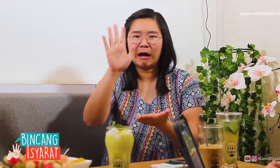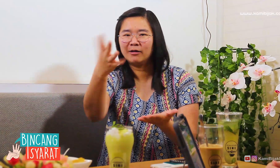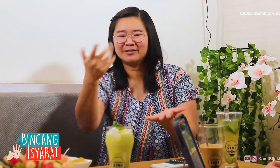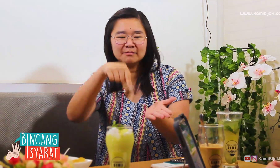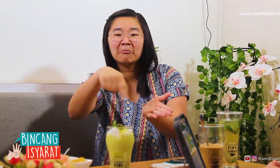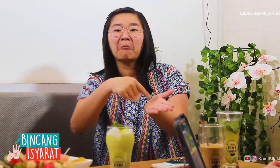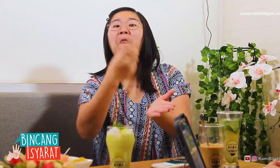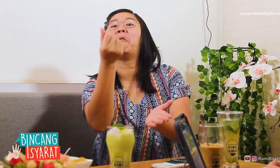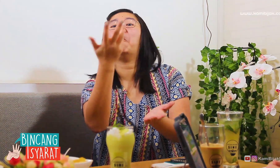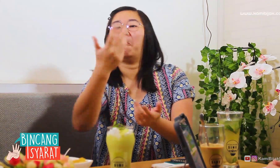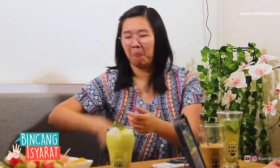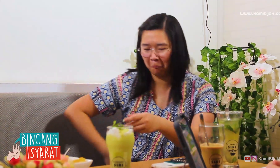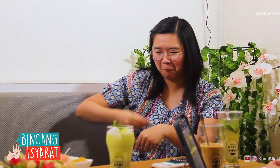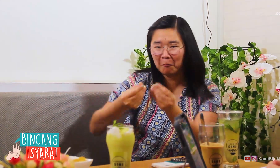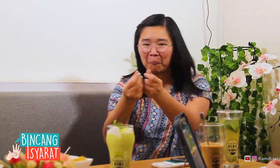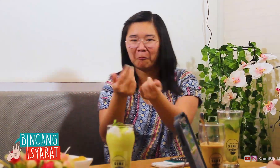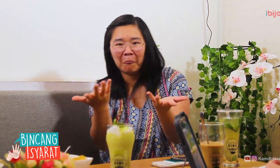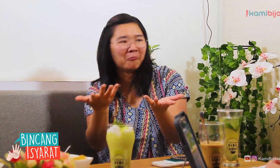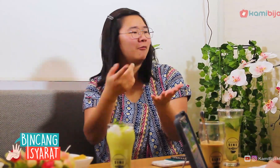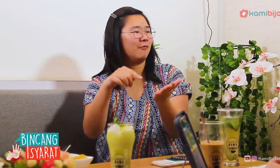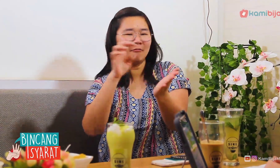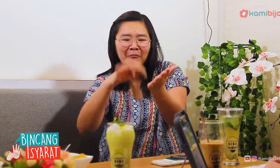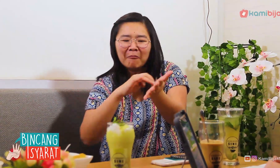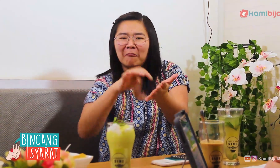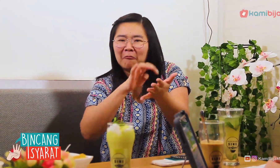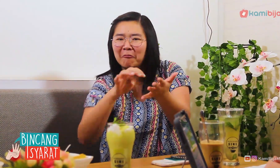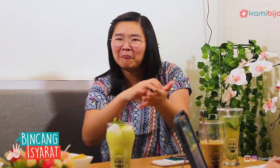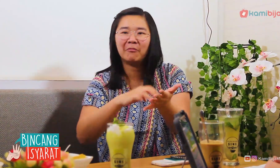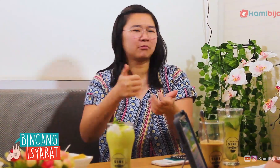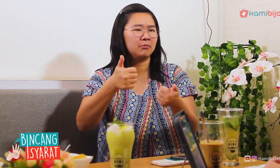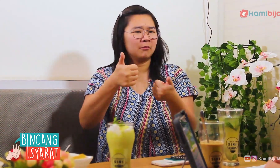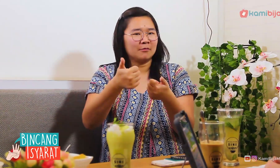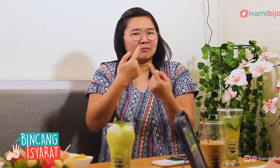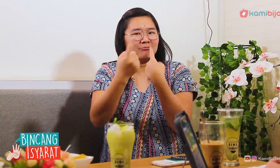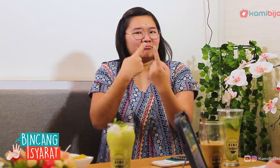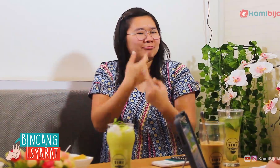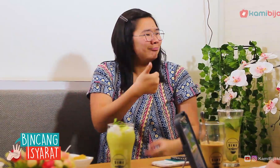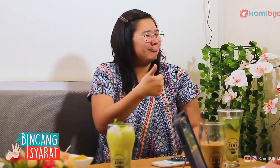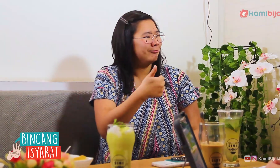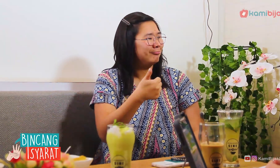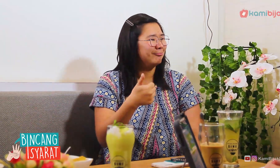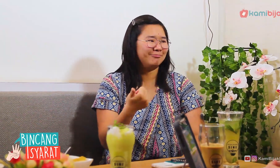but they are can communicate like shopping time, ask the price by spending some money or push the calculator.